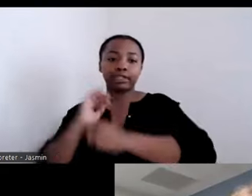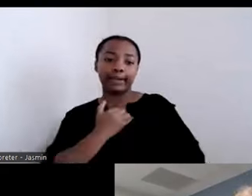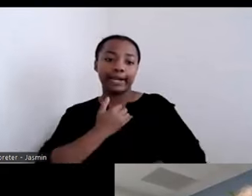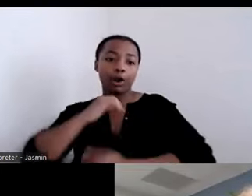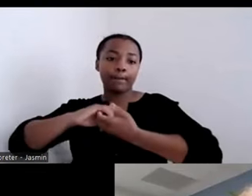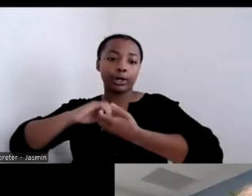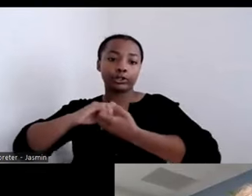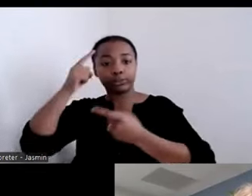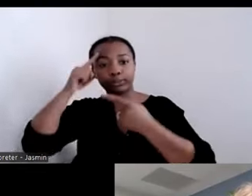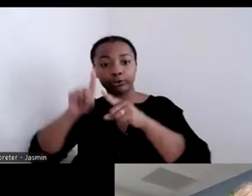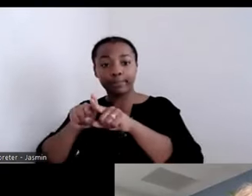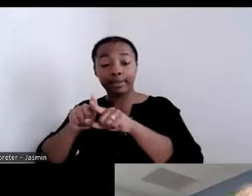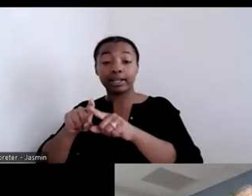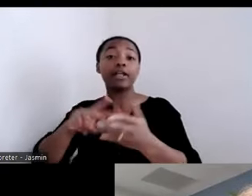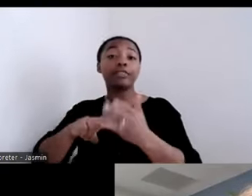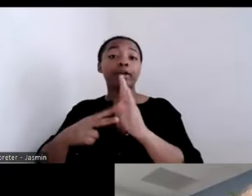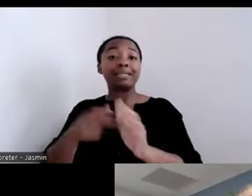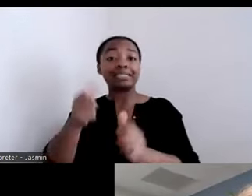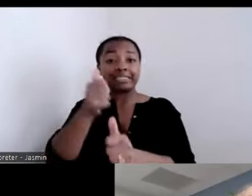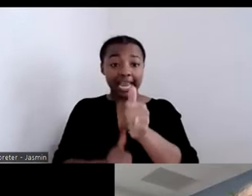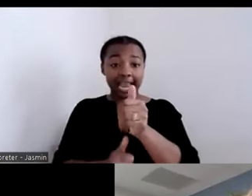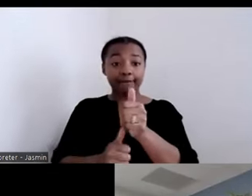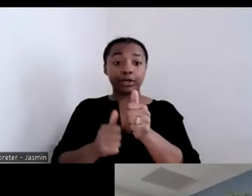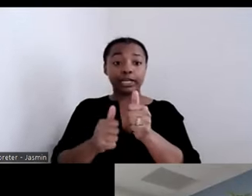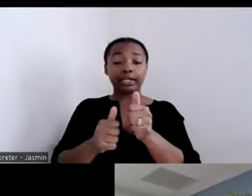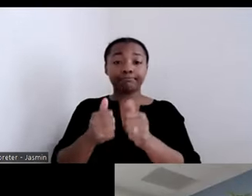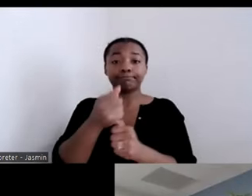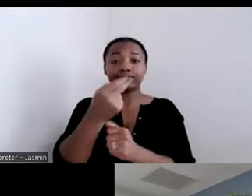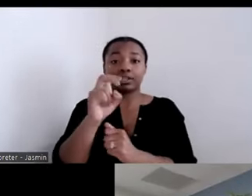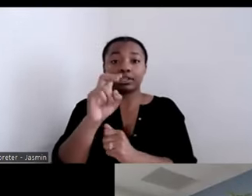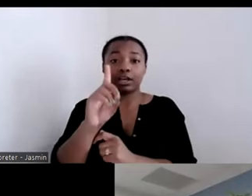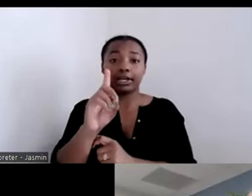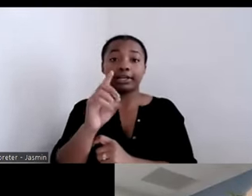every round of HUD vouchers that they can for people with disabilities, they are